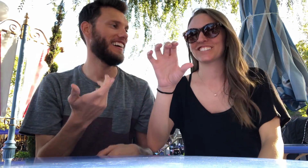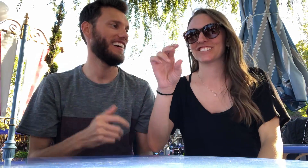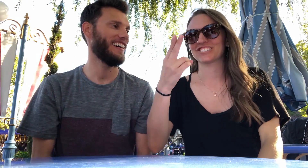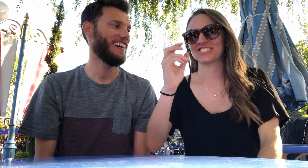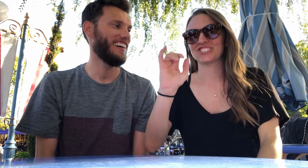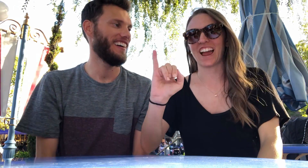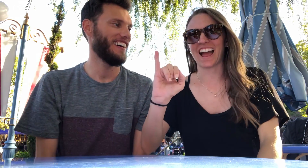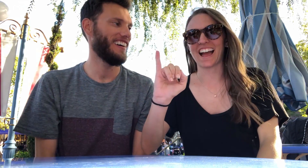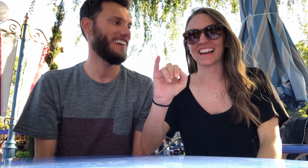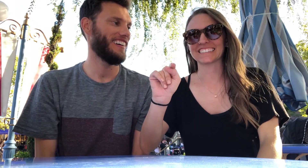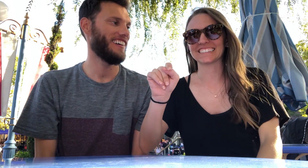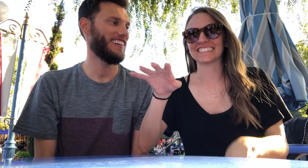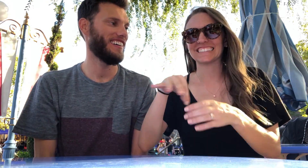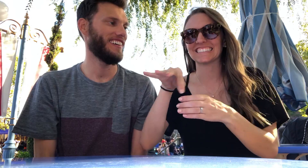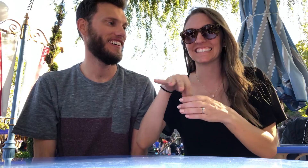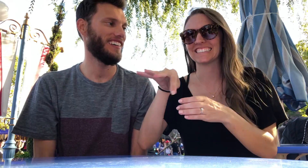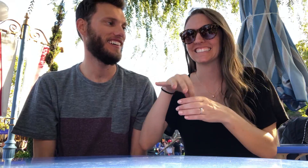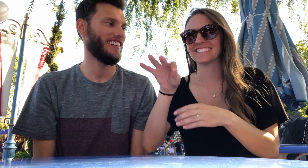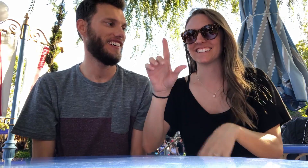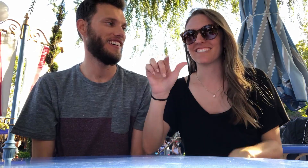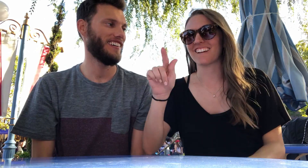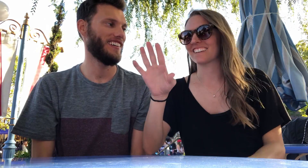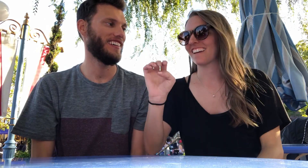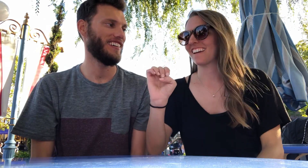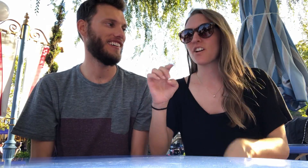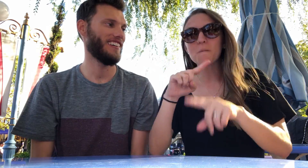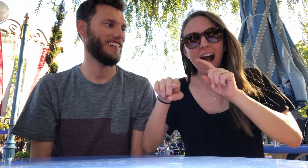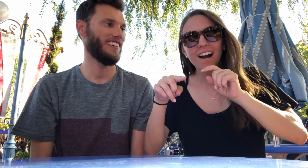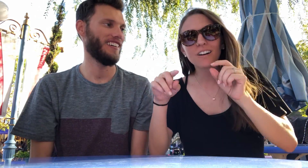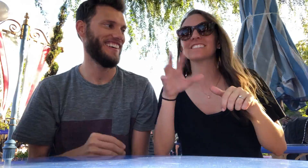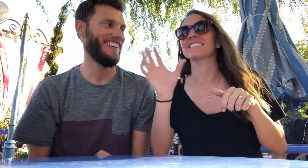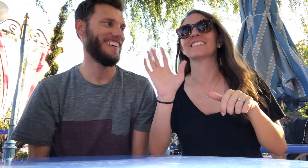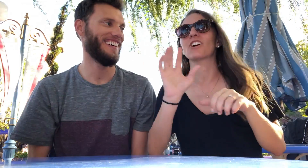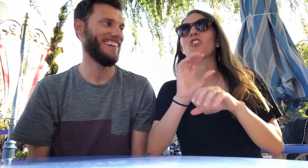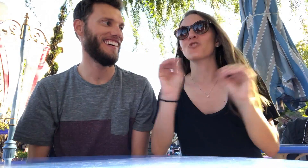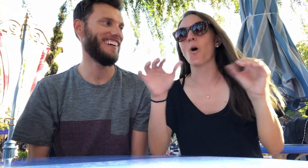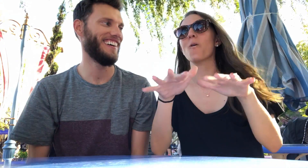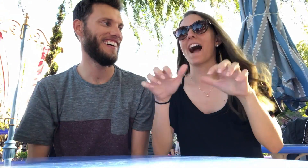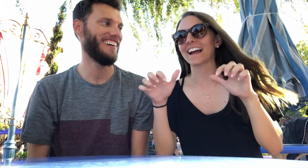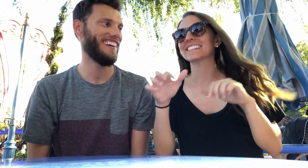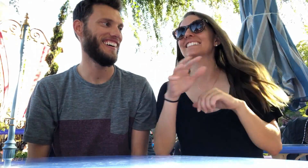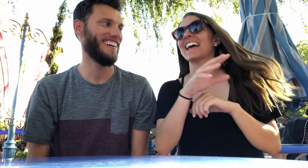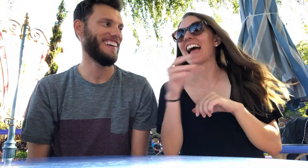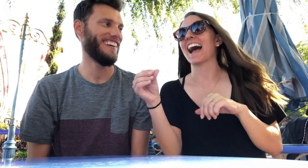Chai Tea Latte with no ice